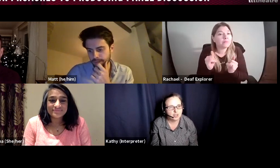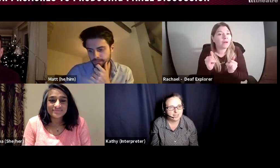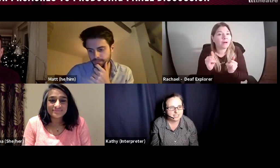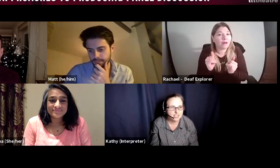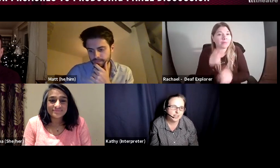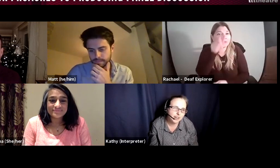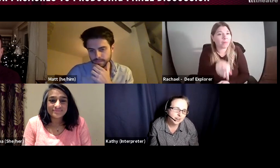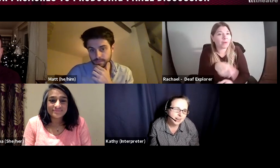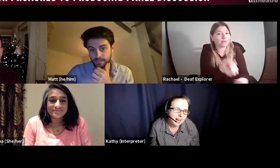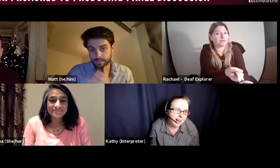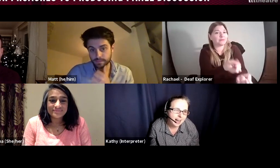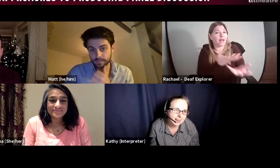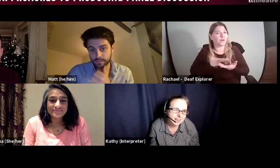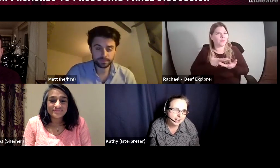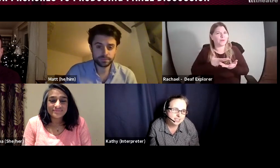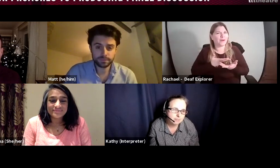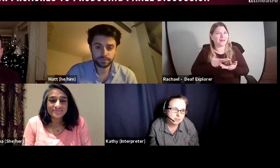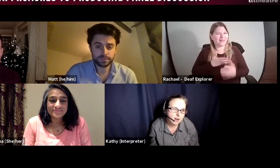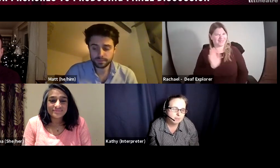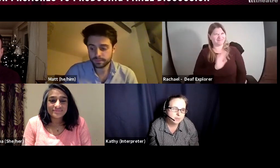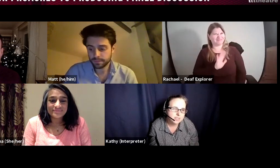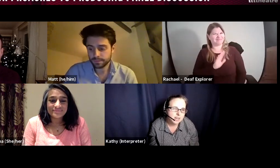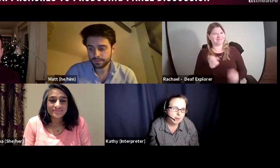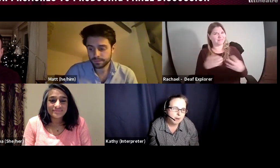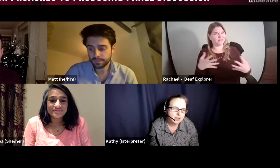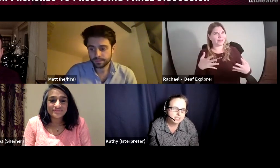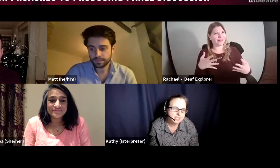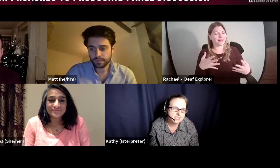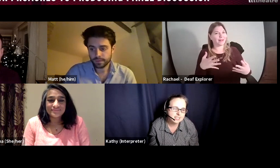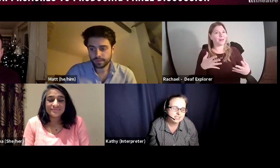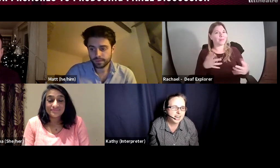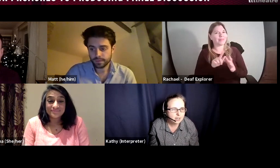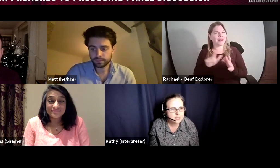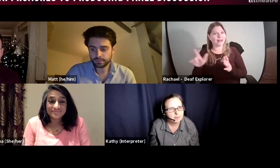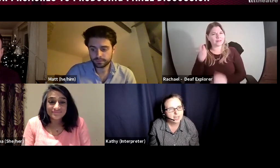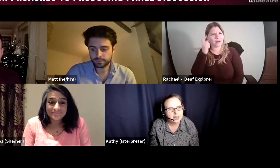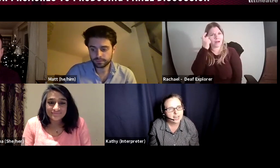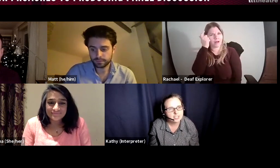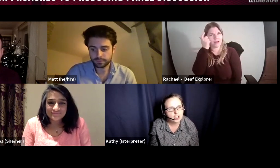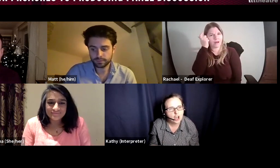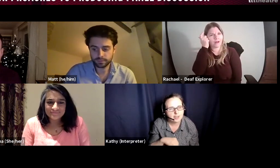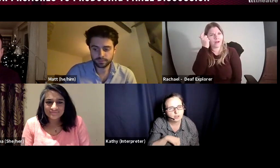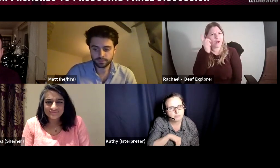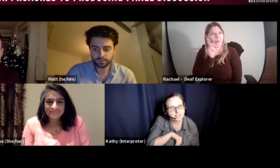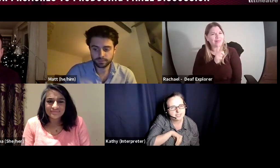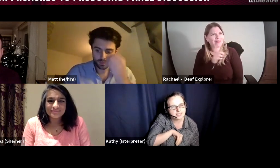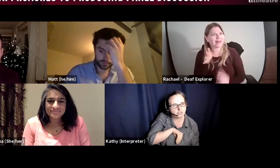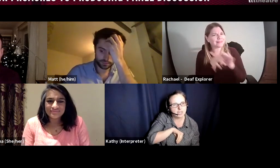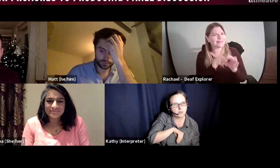listener and sometimes a person is telling you something and internally you might disagree with